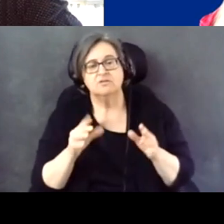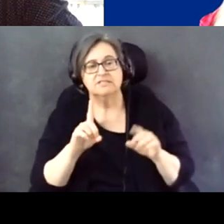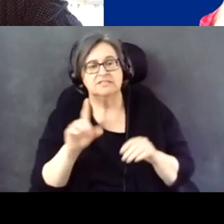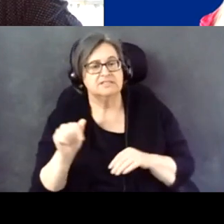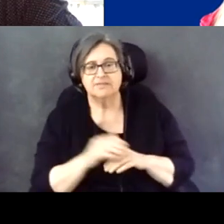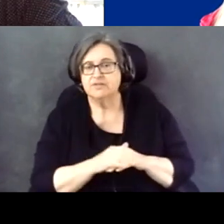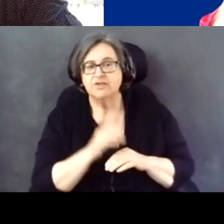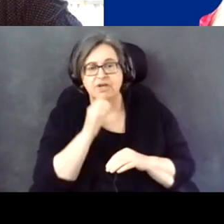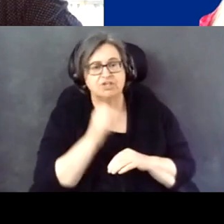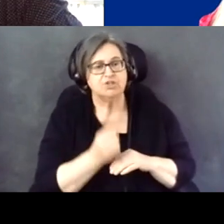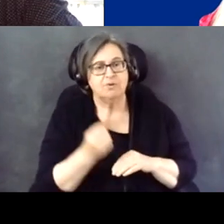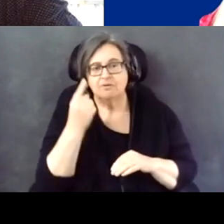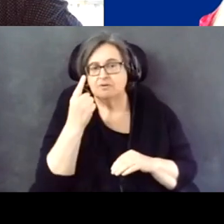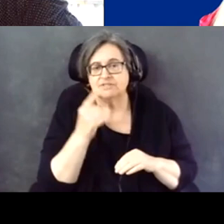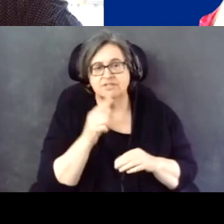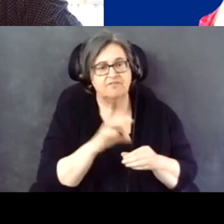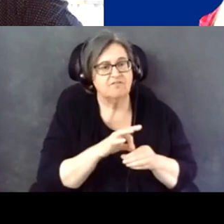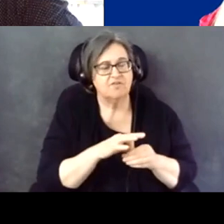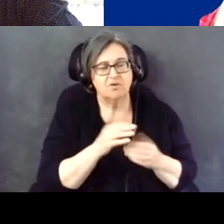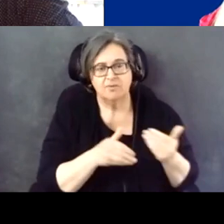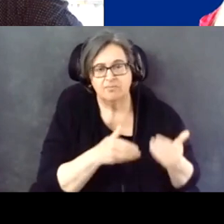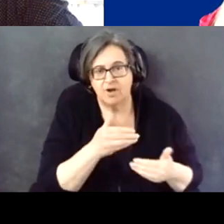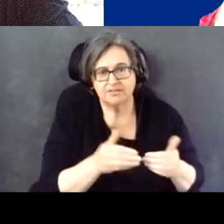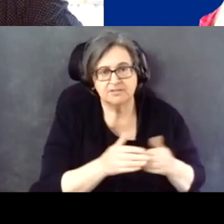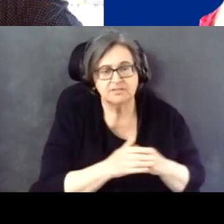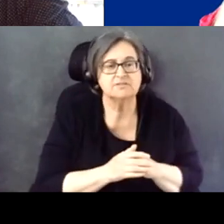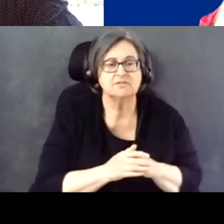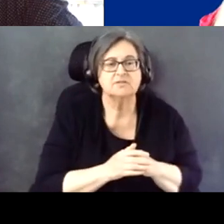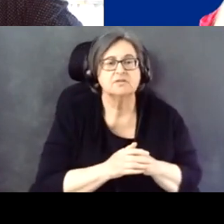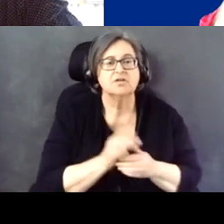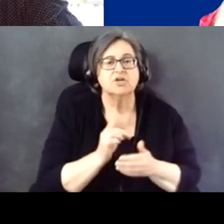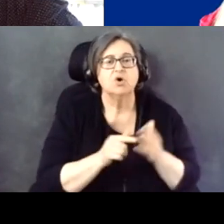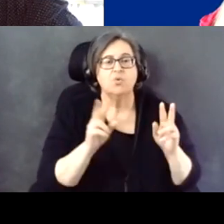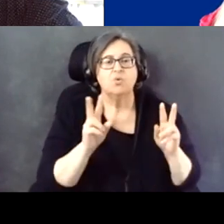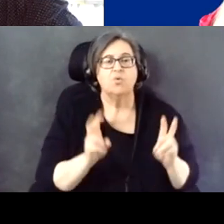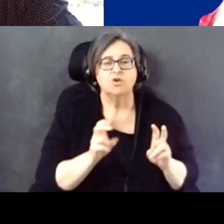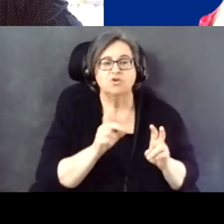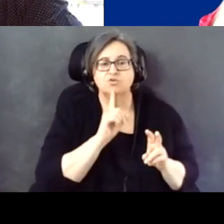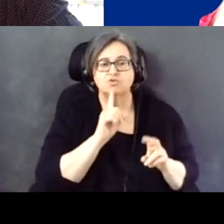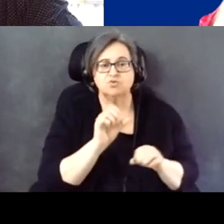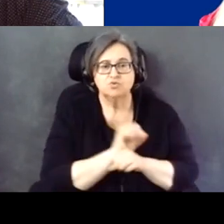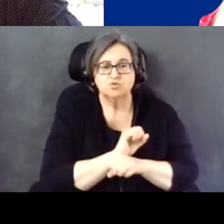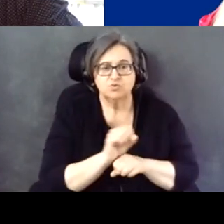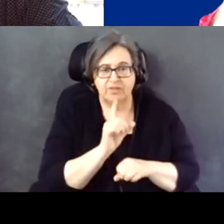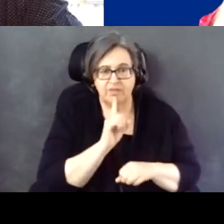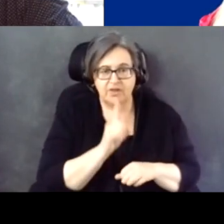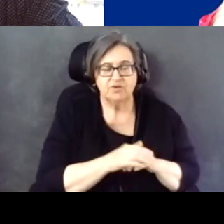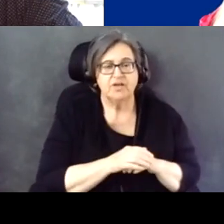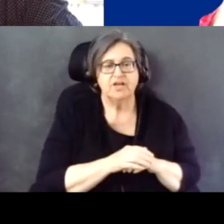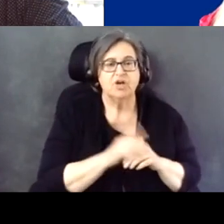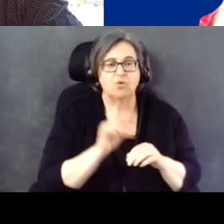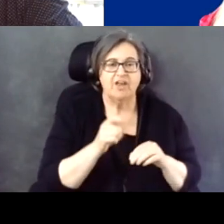the voting process and what the issues truly are, and breaking it down how this affects